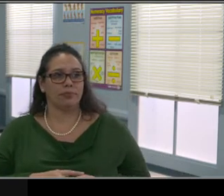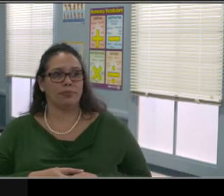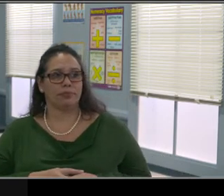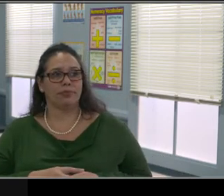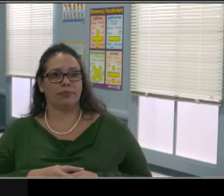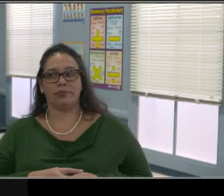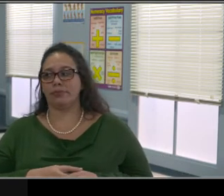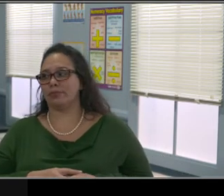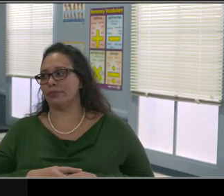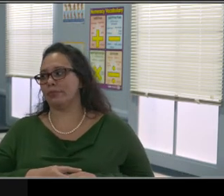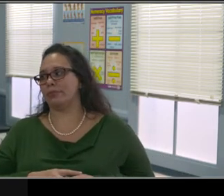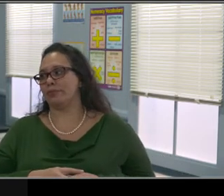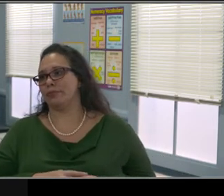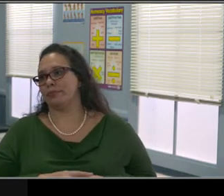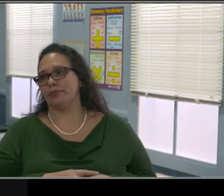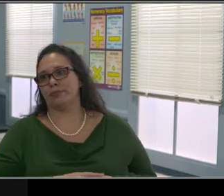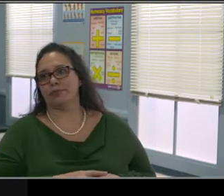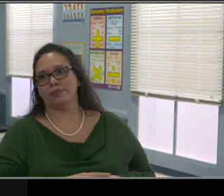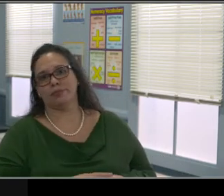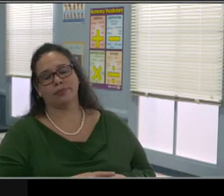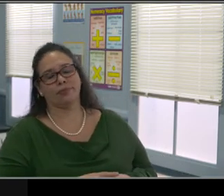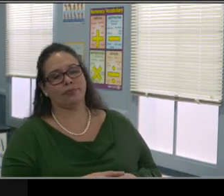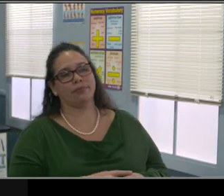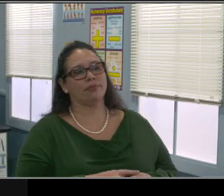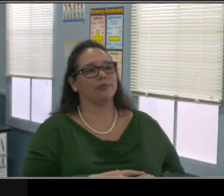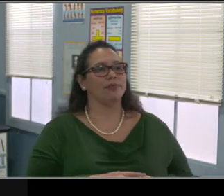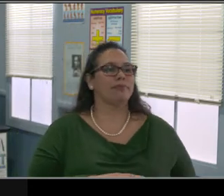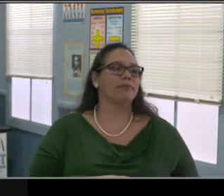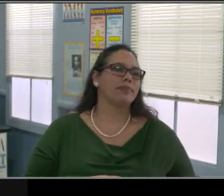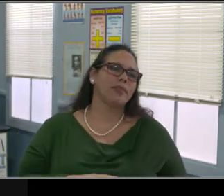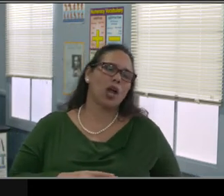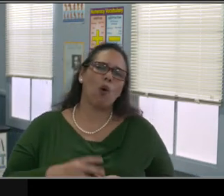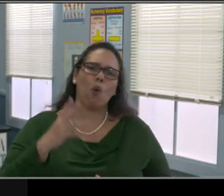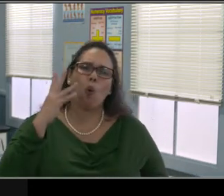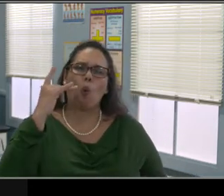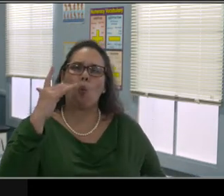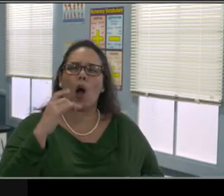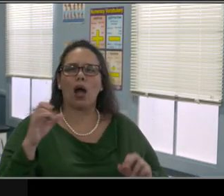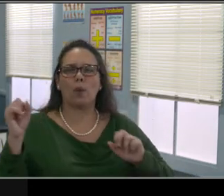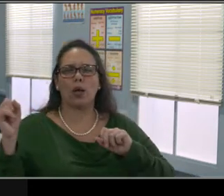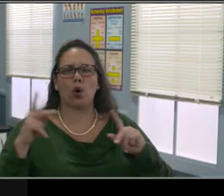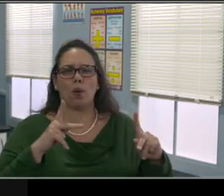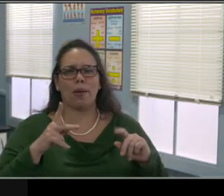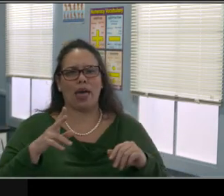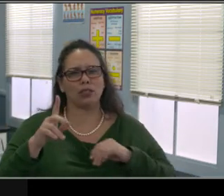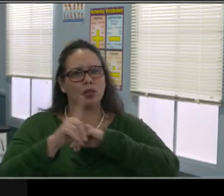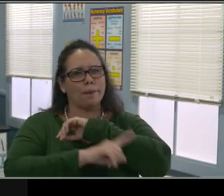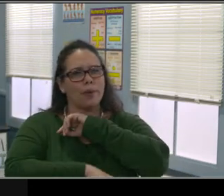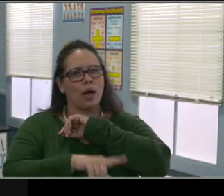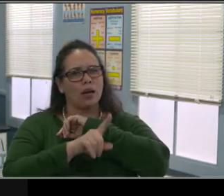Now we're gonna talk about some of the solutions, some of the answers to some of the challenges